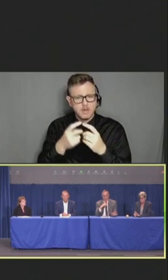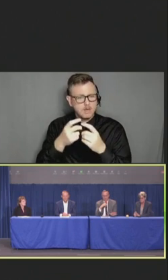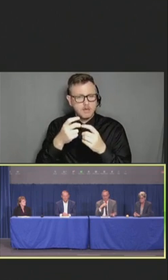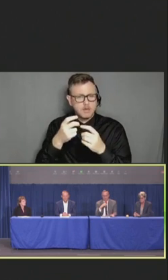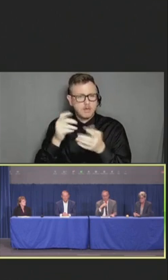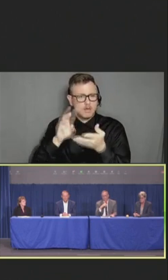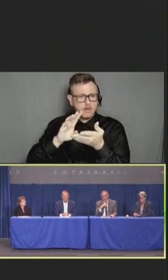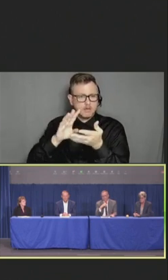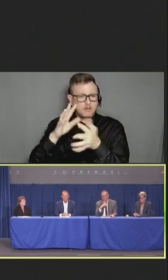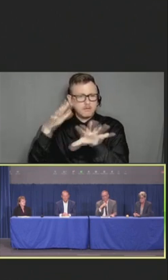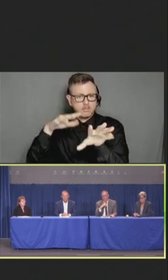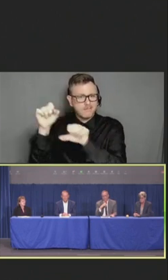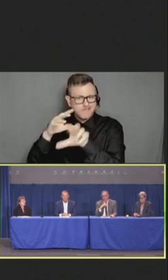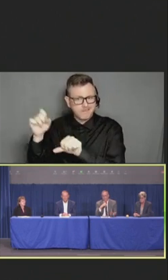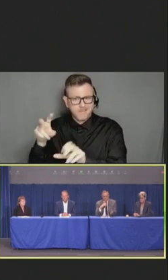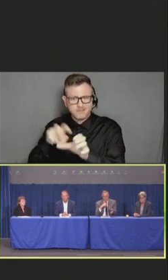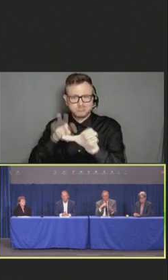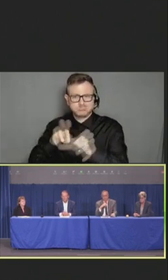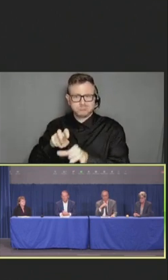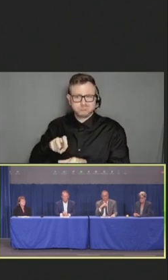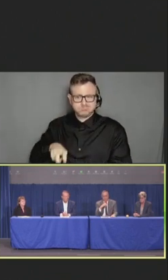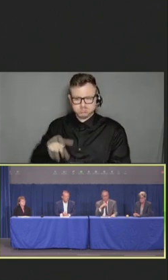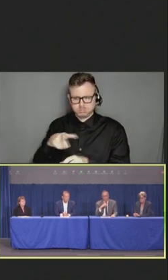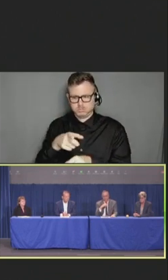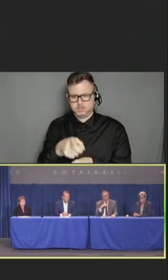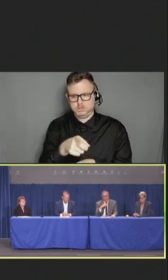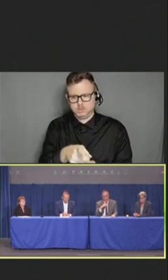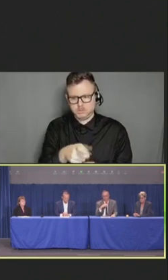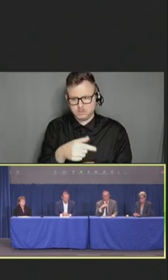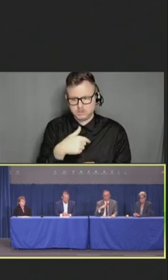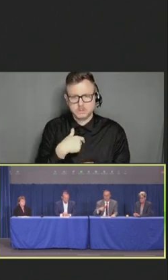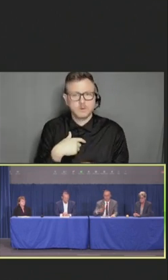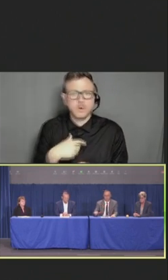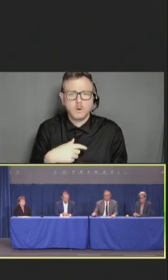multiple levels in public health, for that very reason.